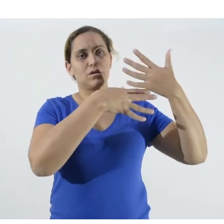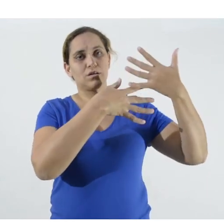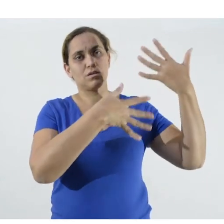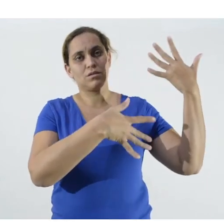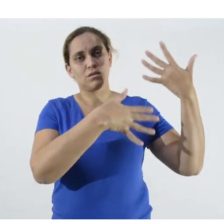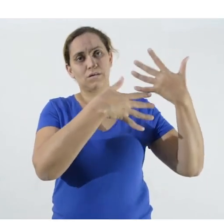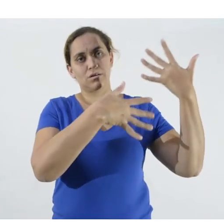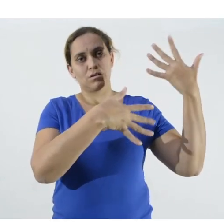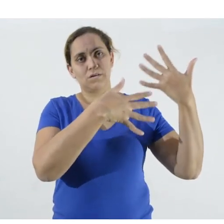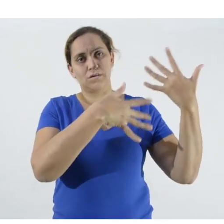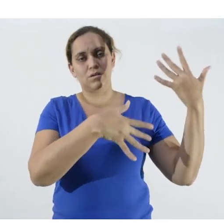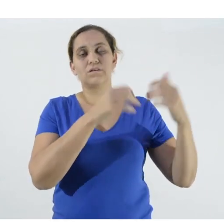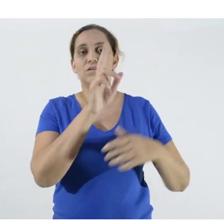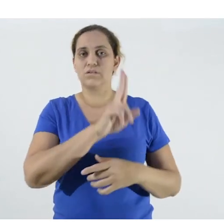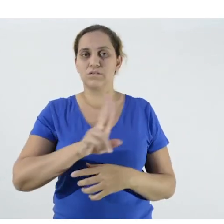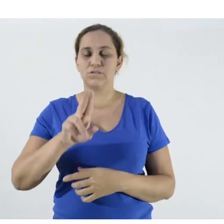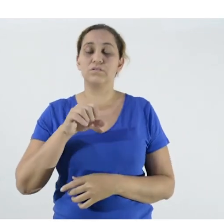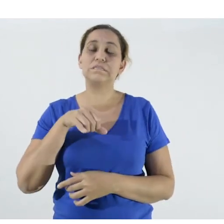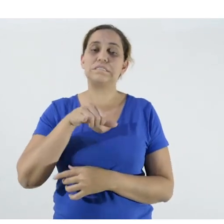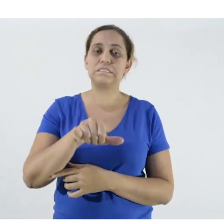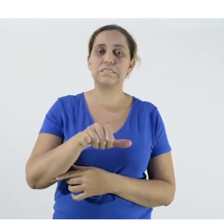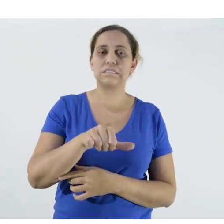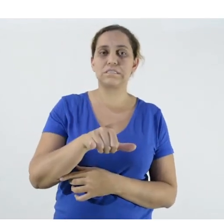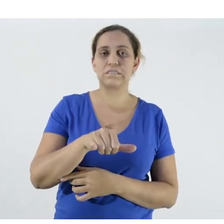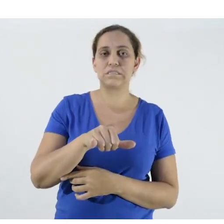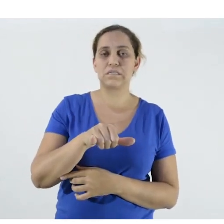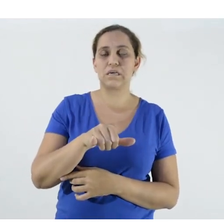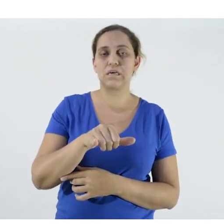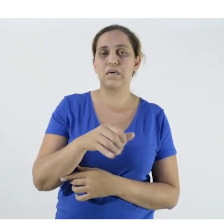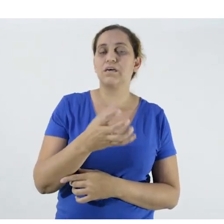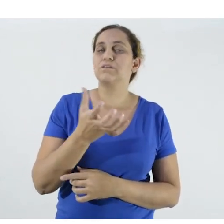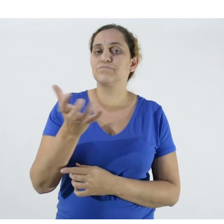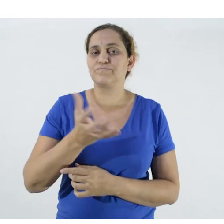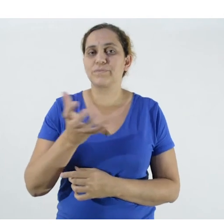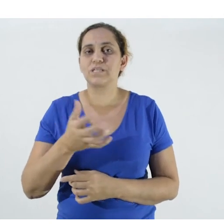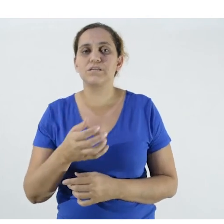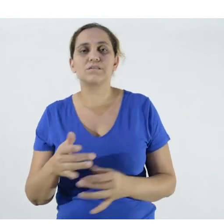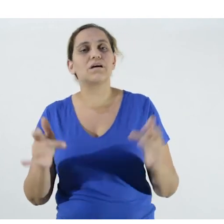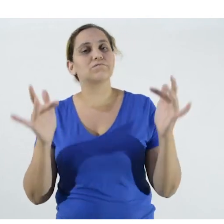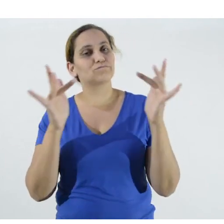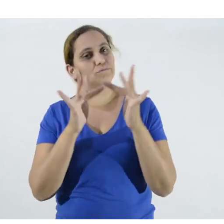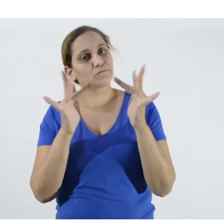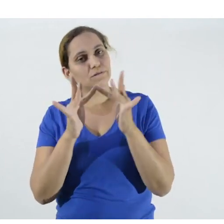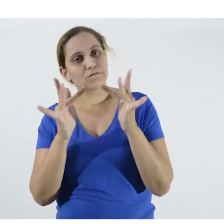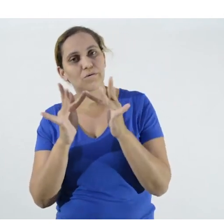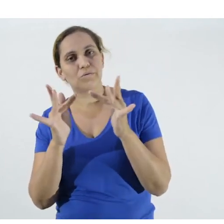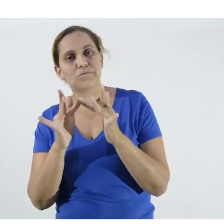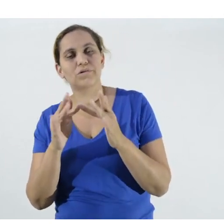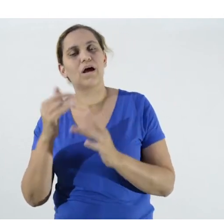we use, and, here is my email, if anyone wants to get in touch and know